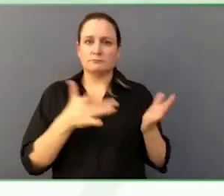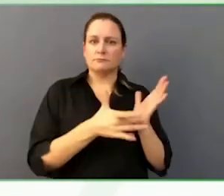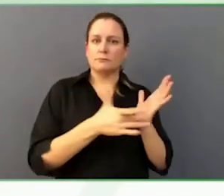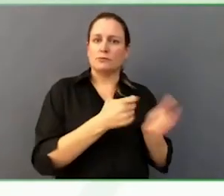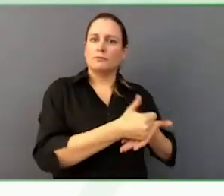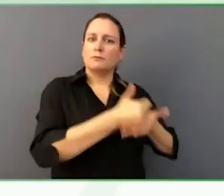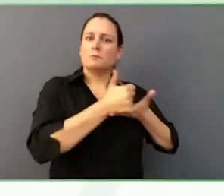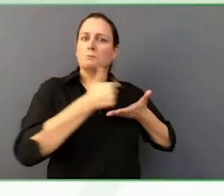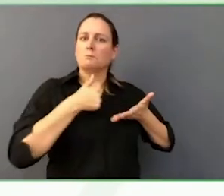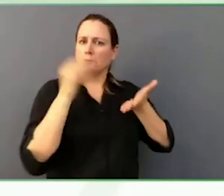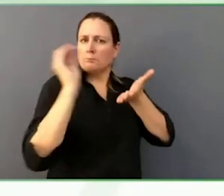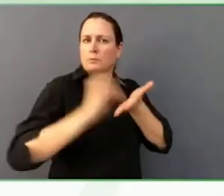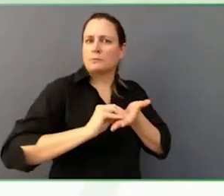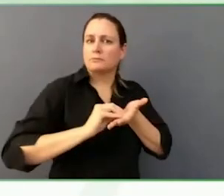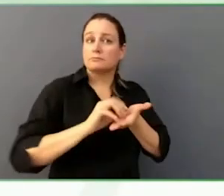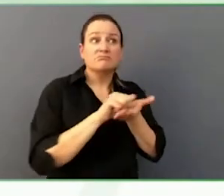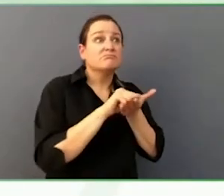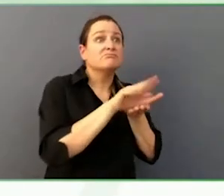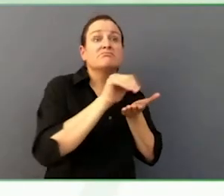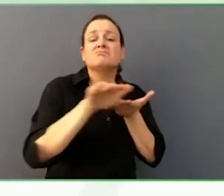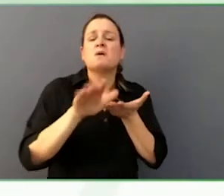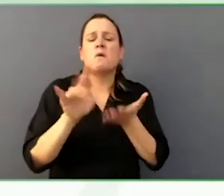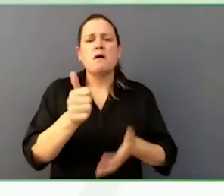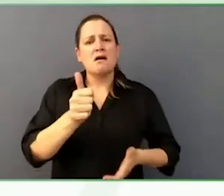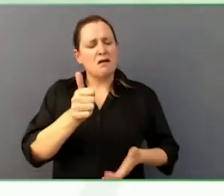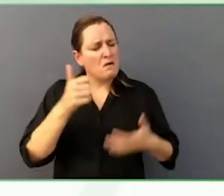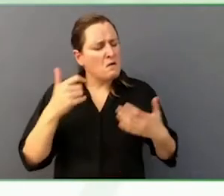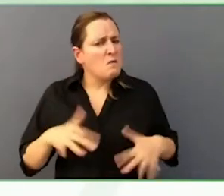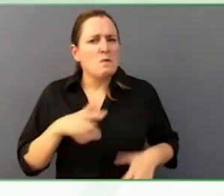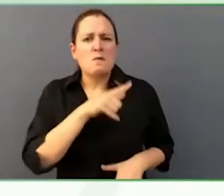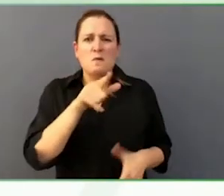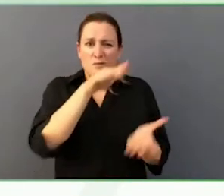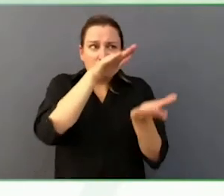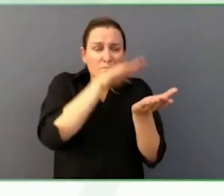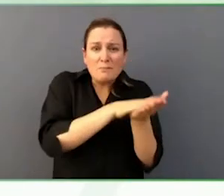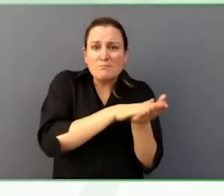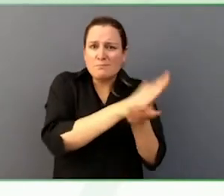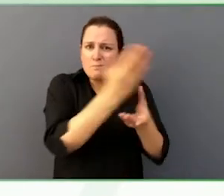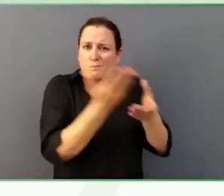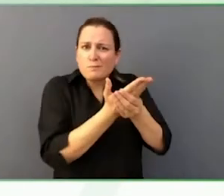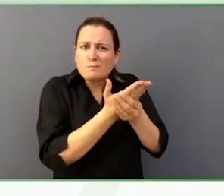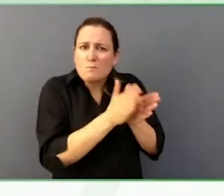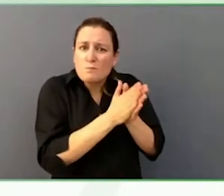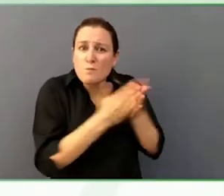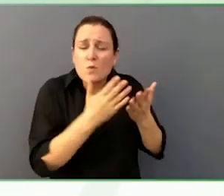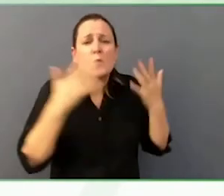but that is very much facilitated by our staff, the mentality that we are